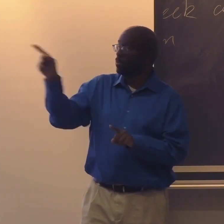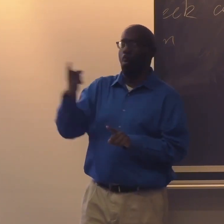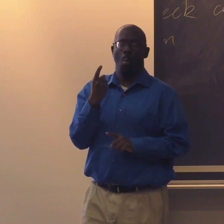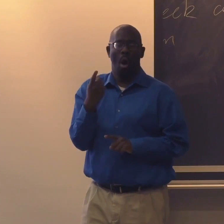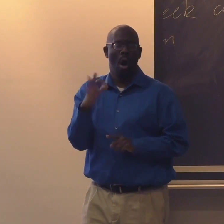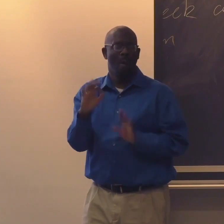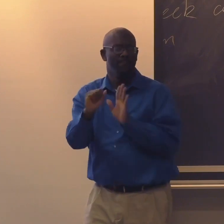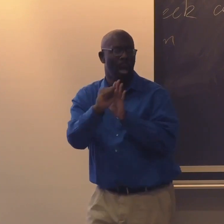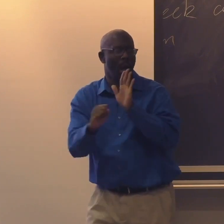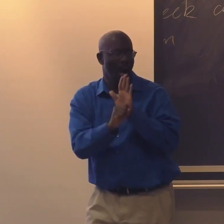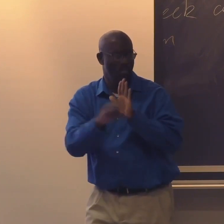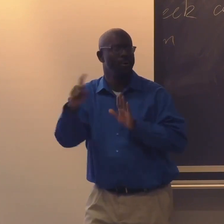understanding I'm from Texas.